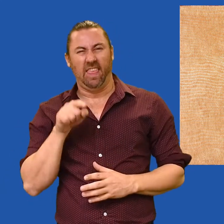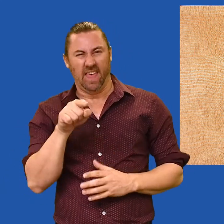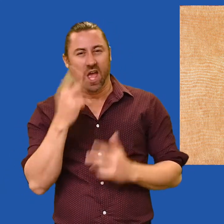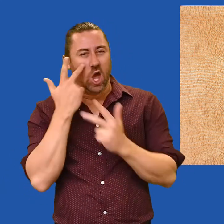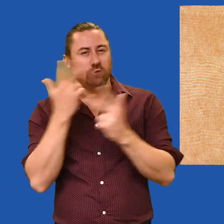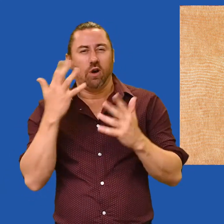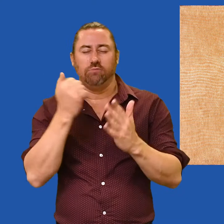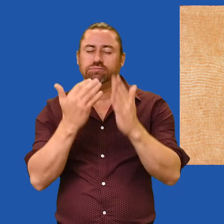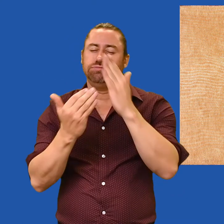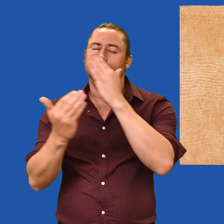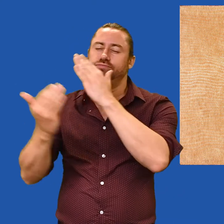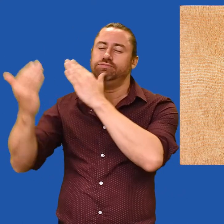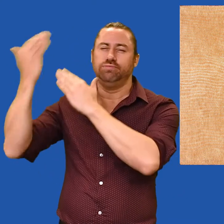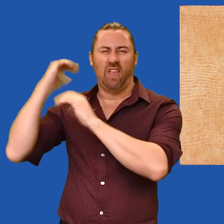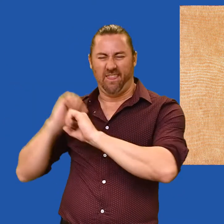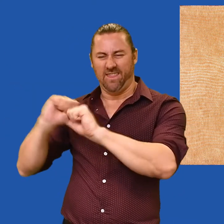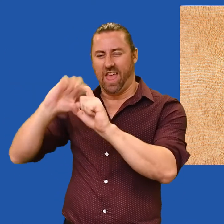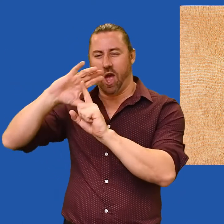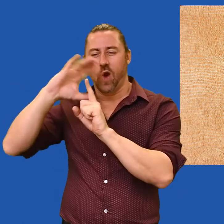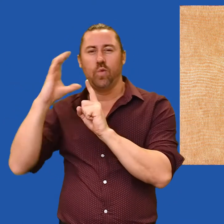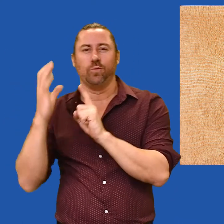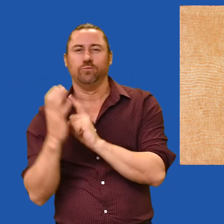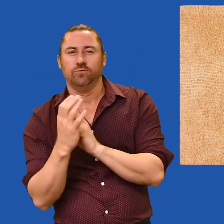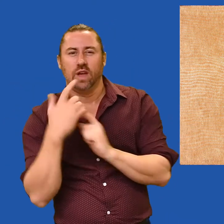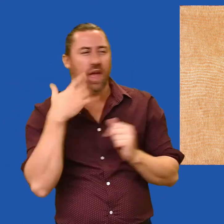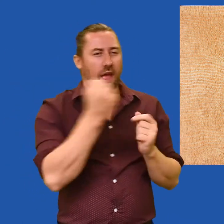Here we are transported to an ancient culture that is brought to life with hundreds of